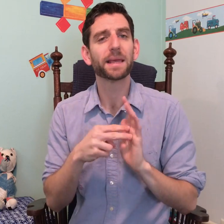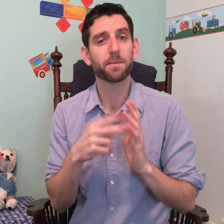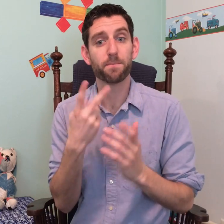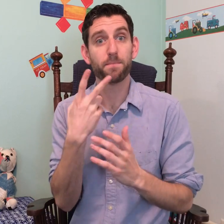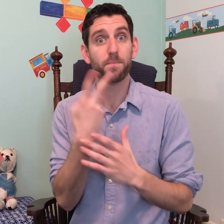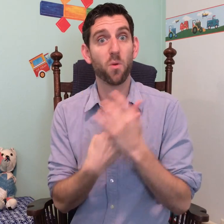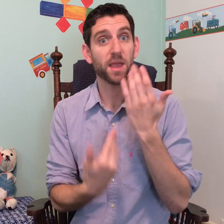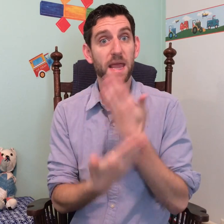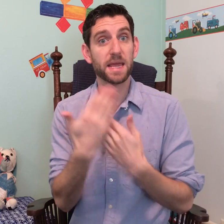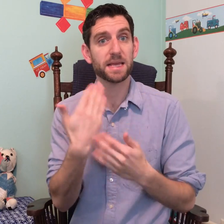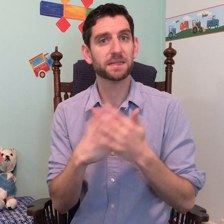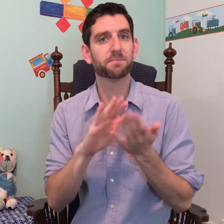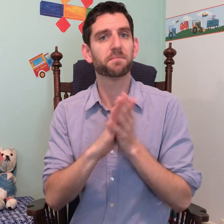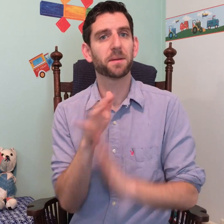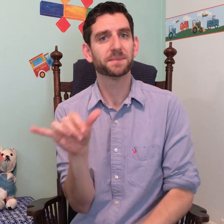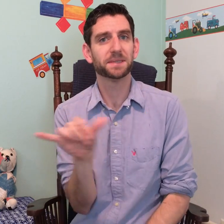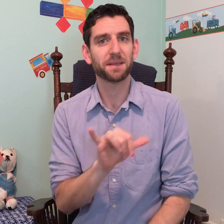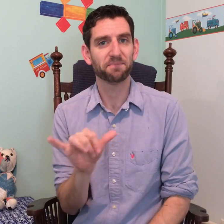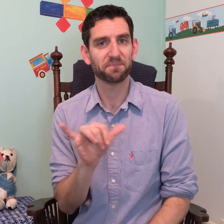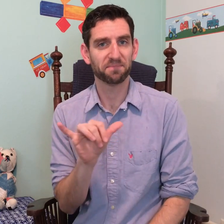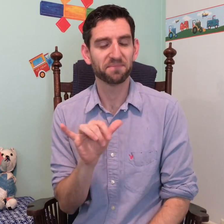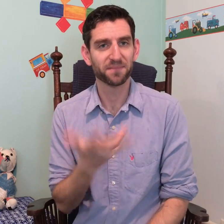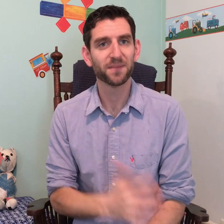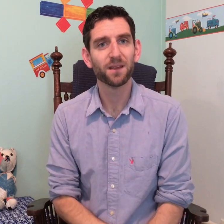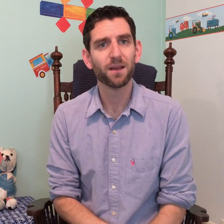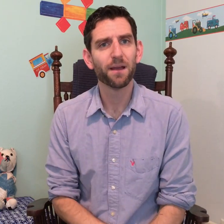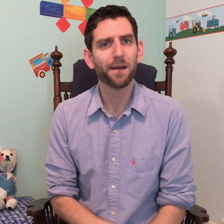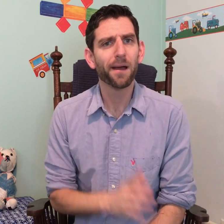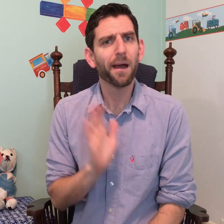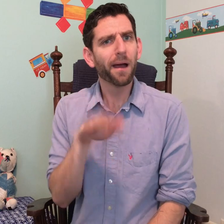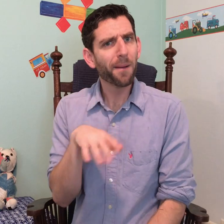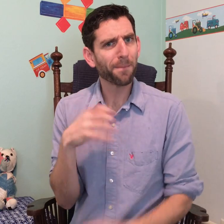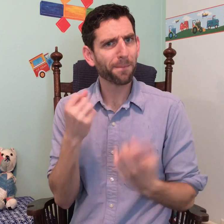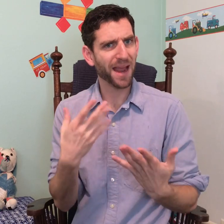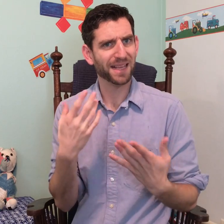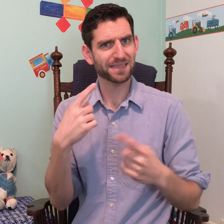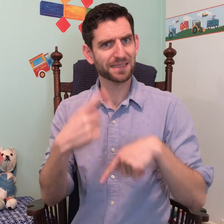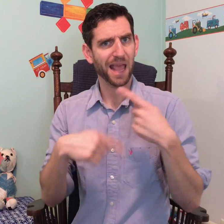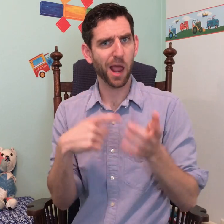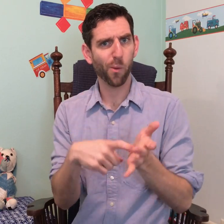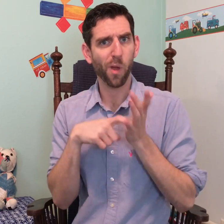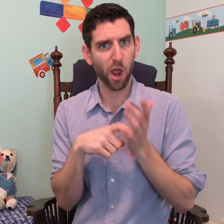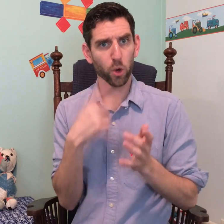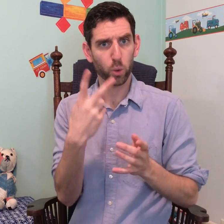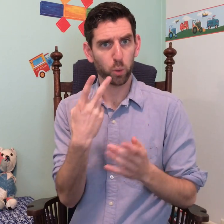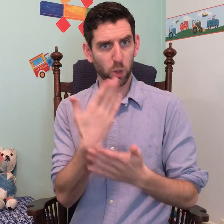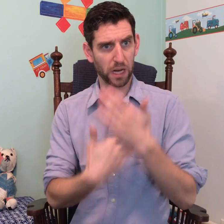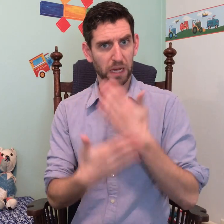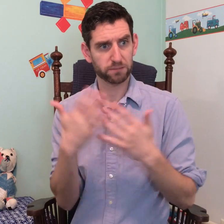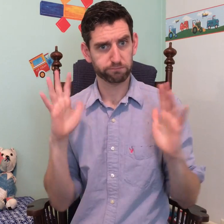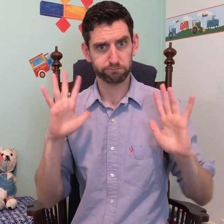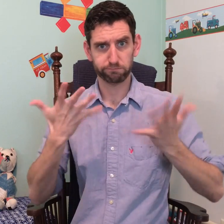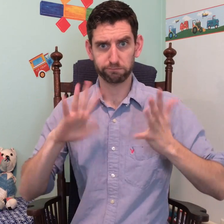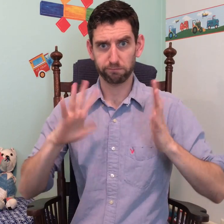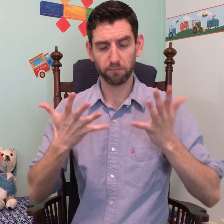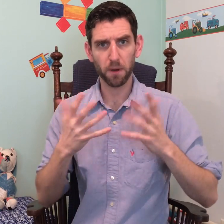Sympathy means when both hands use the same handshape. You know how several signs use two hands?